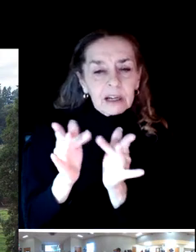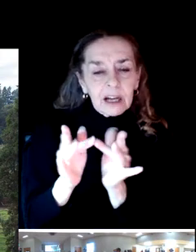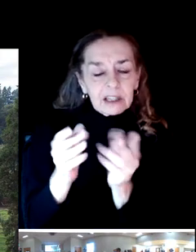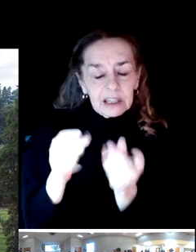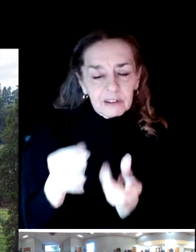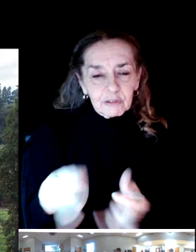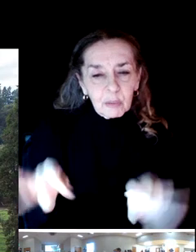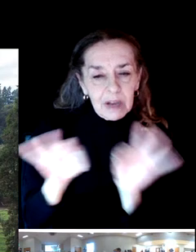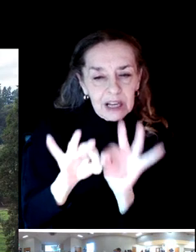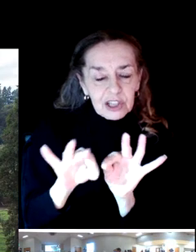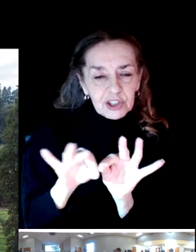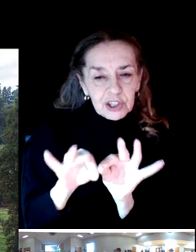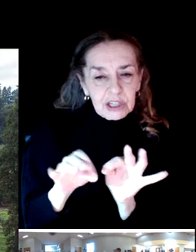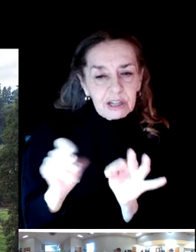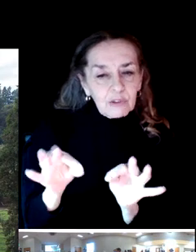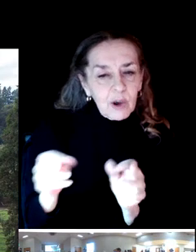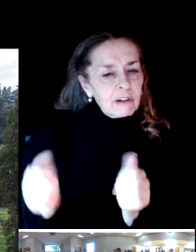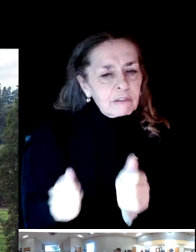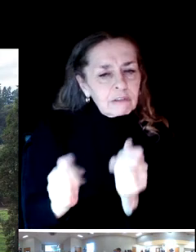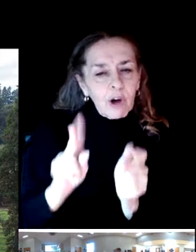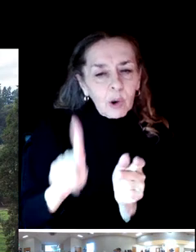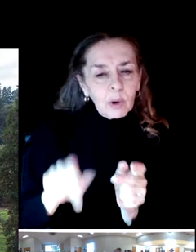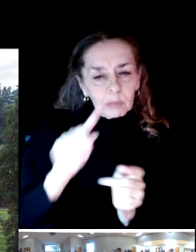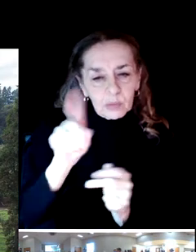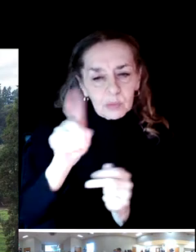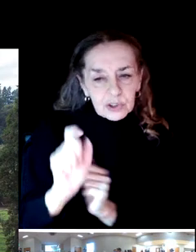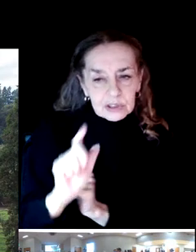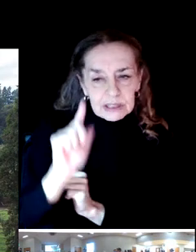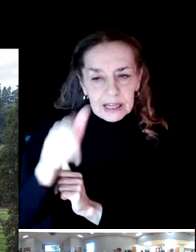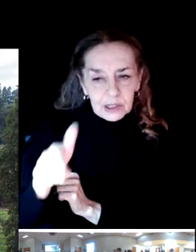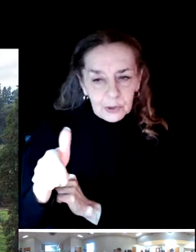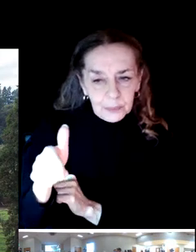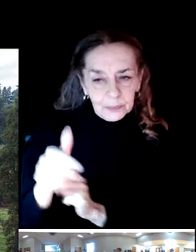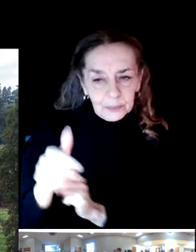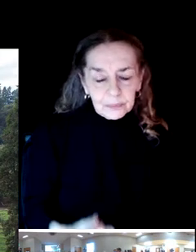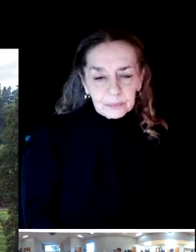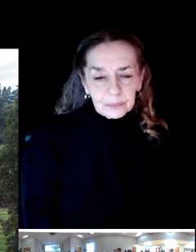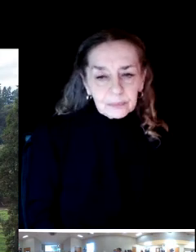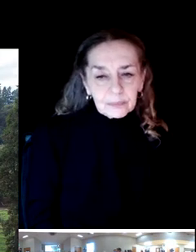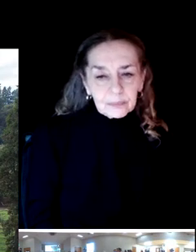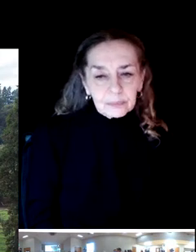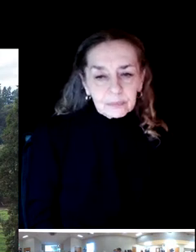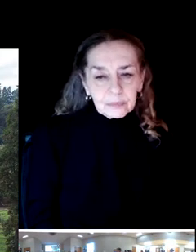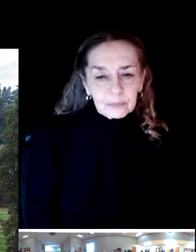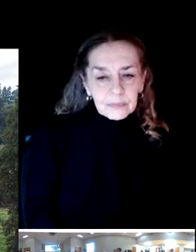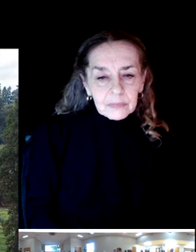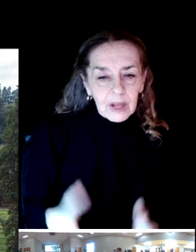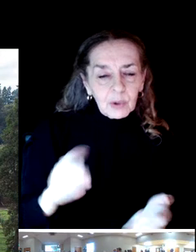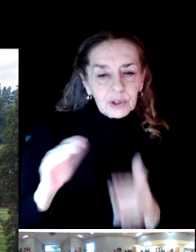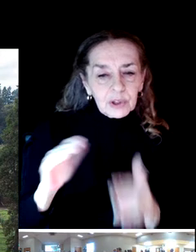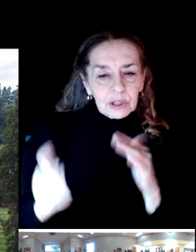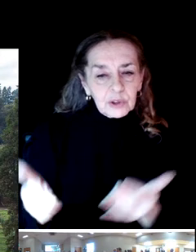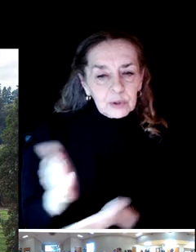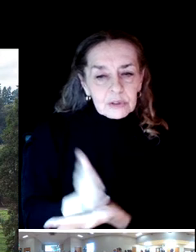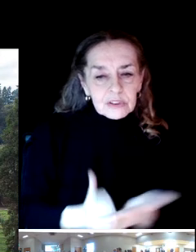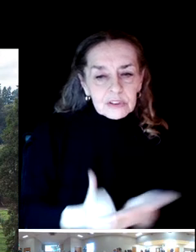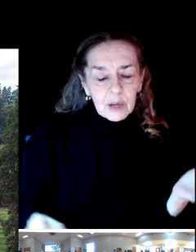follow up questions. Let's introduce you to some of the people here tonight. Our speakers this evening are Jeff Milkes and James Mickle from our consulting agency BerryDunn.